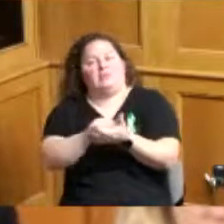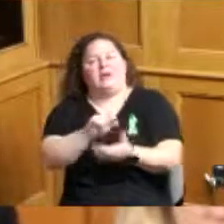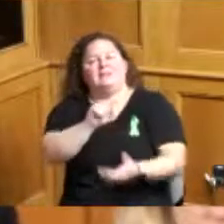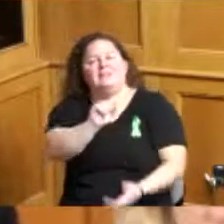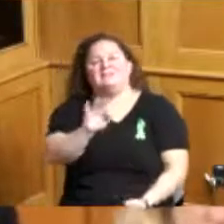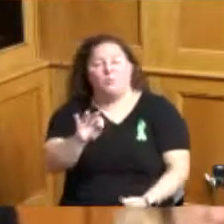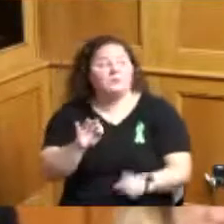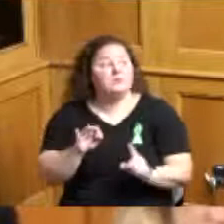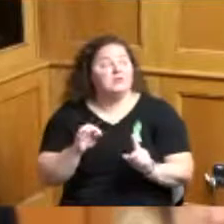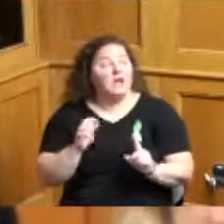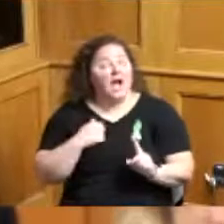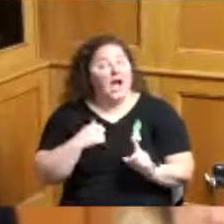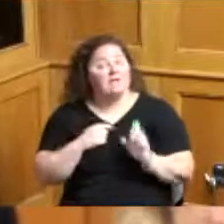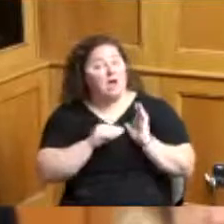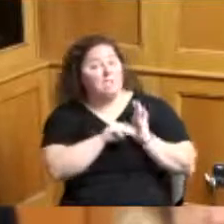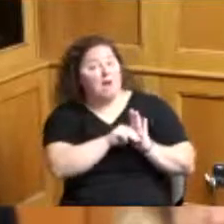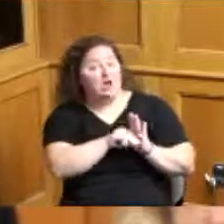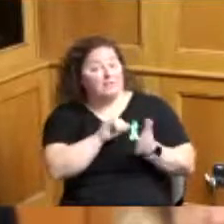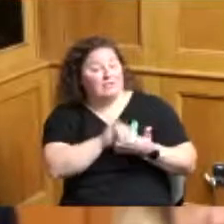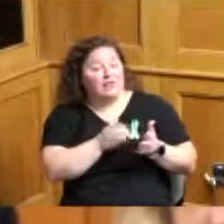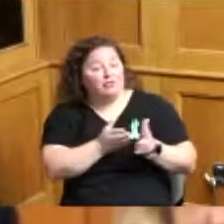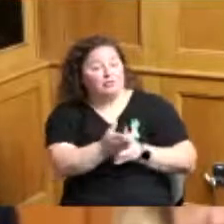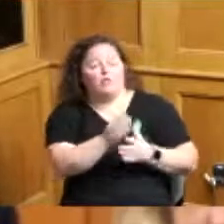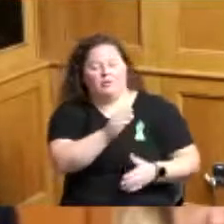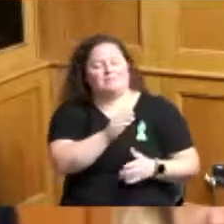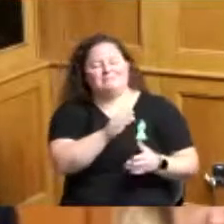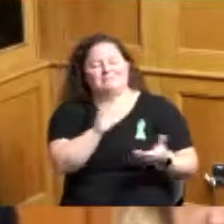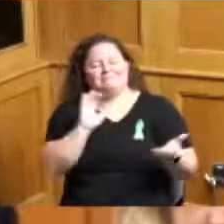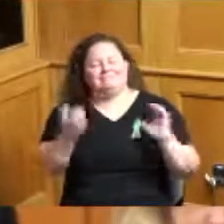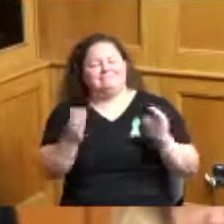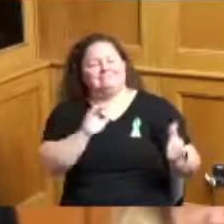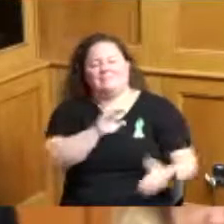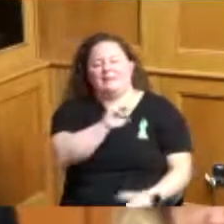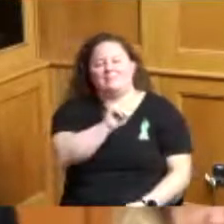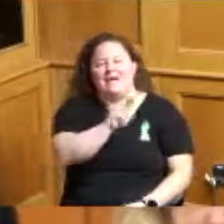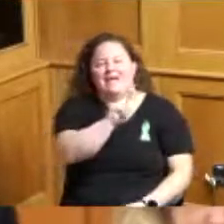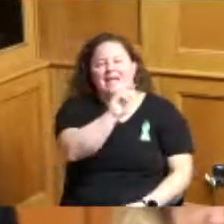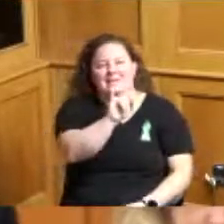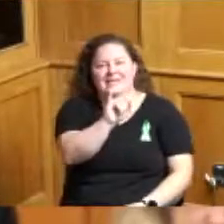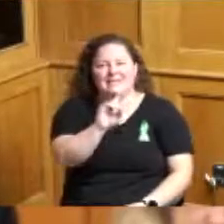after Miami-Dade County so I had a resolution that I shot out to a couple of Commissioners and I can